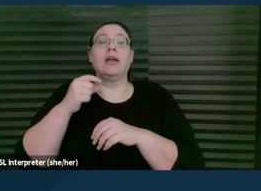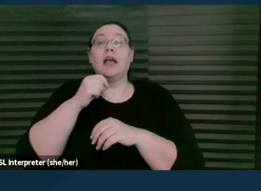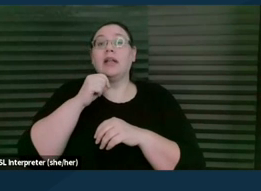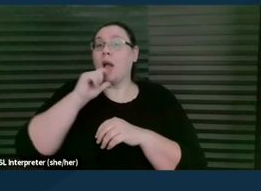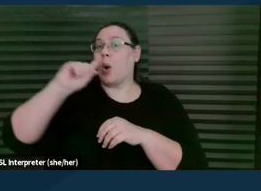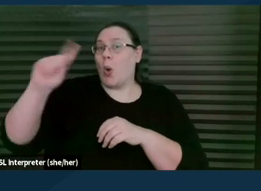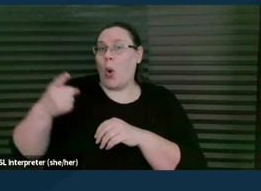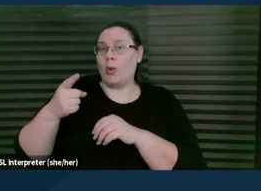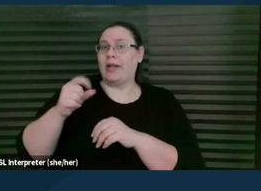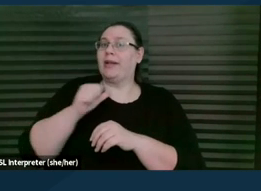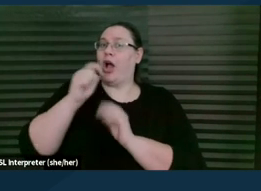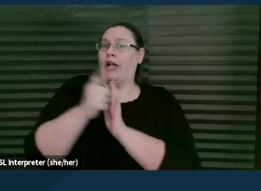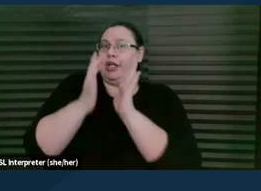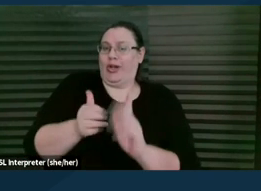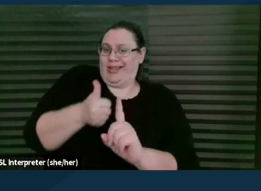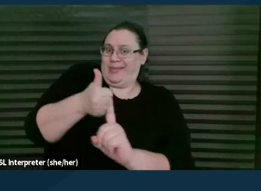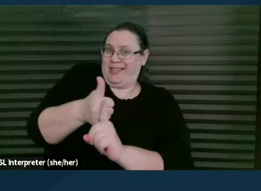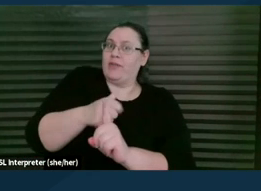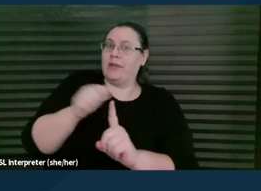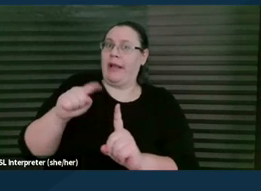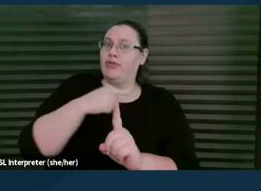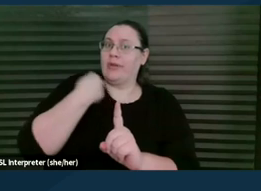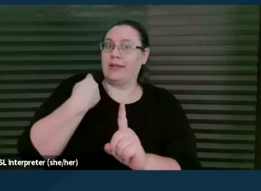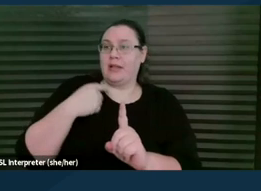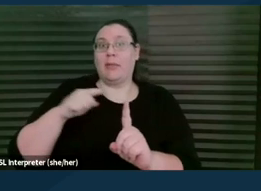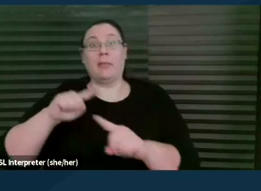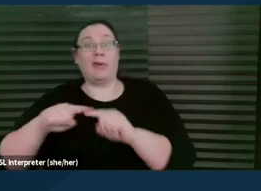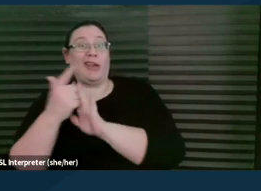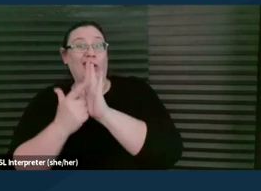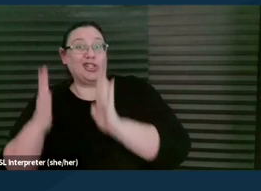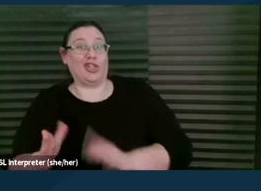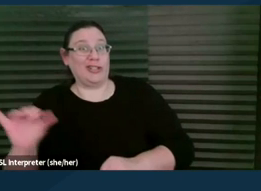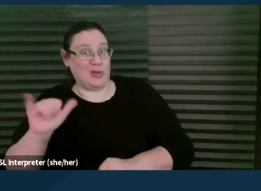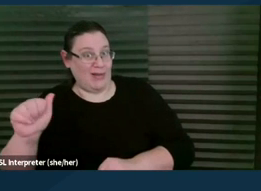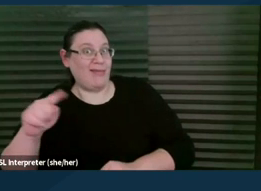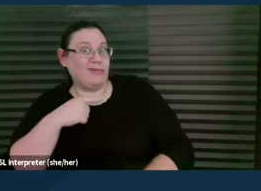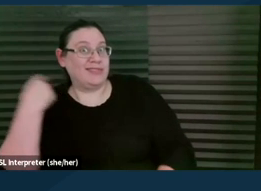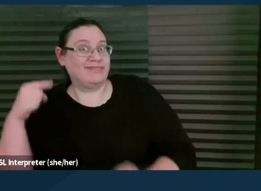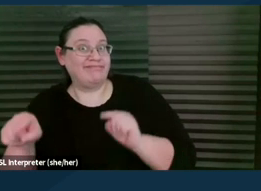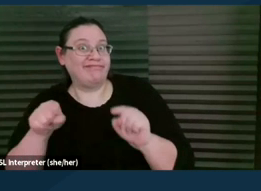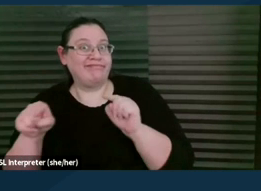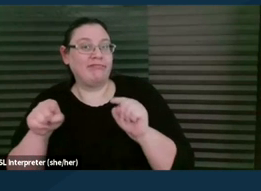it is the attorney themselves. And there are a couple of ways